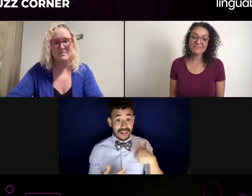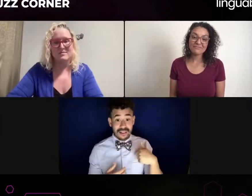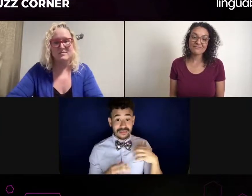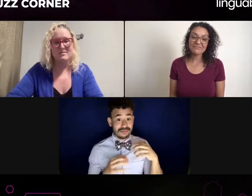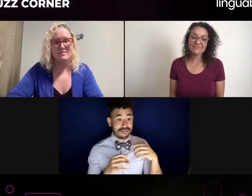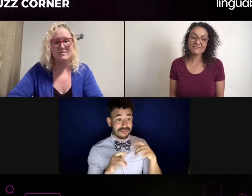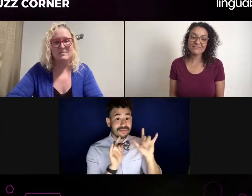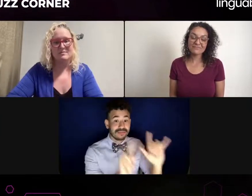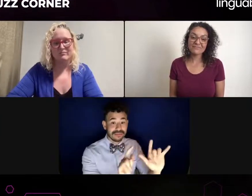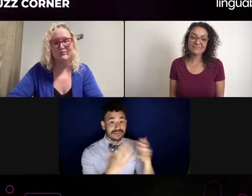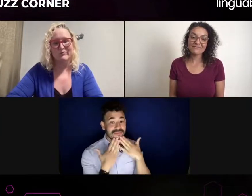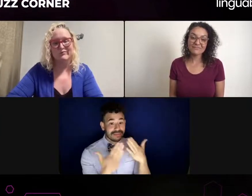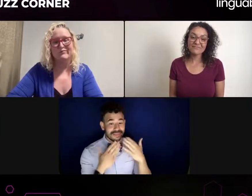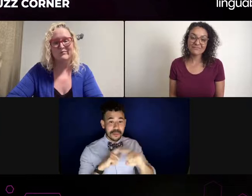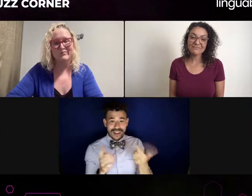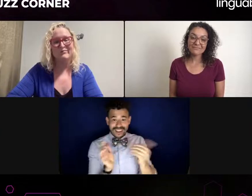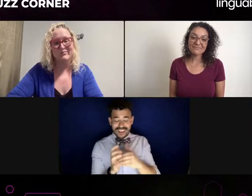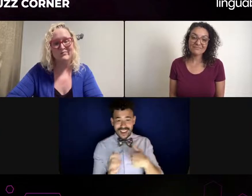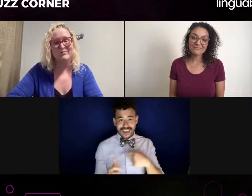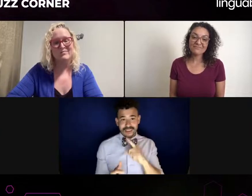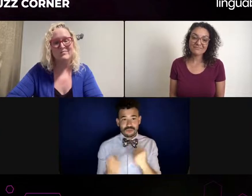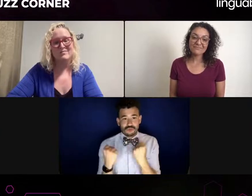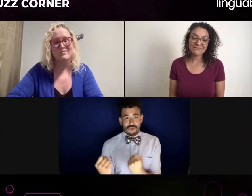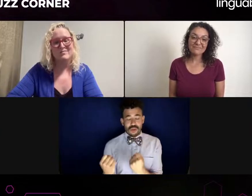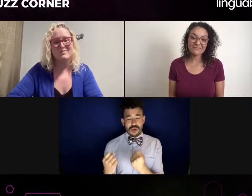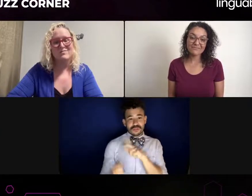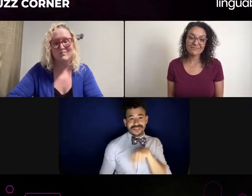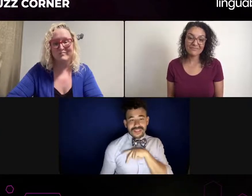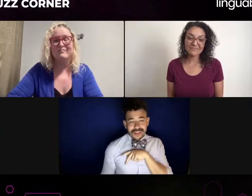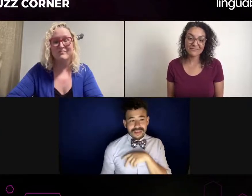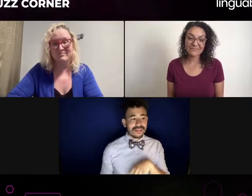you know, I'm not trying to say anything negative against hearing people or kind of do anything against that.